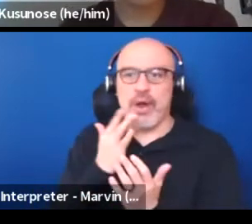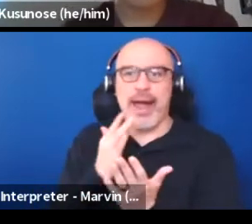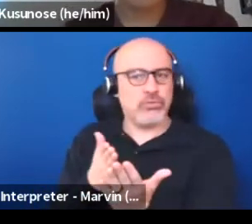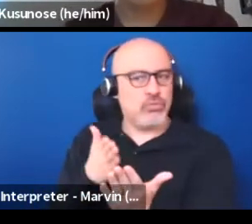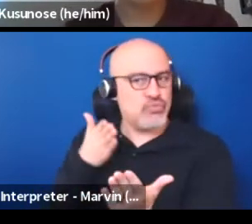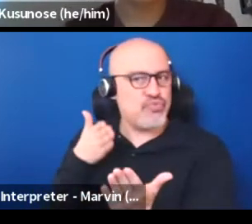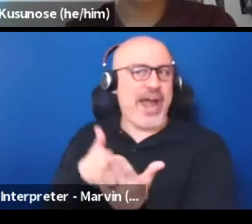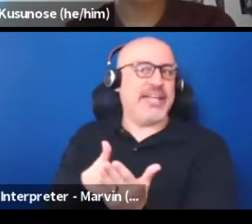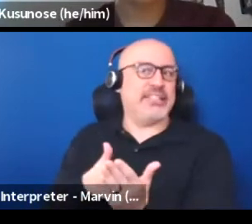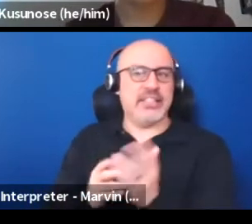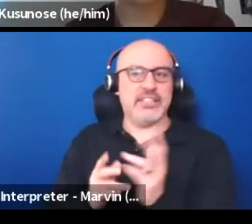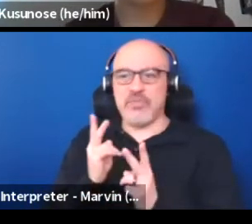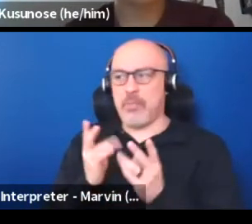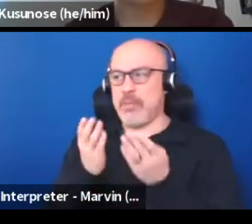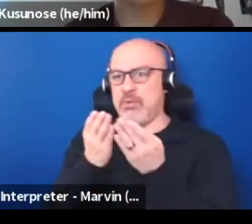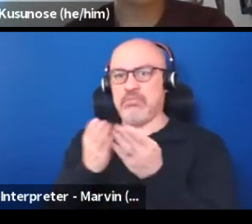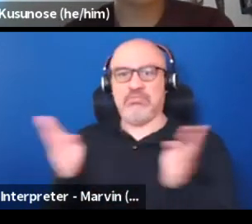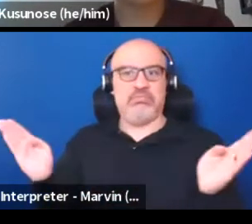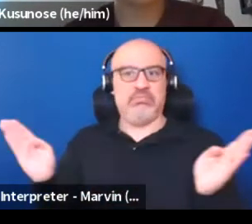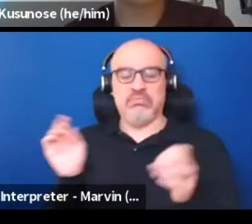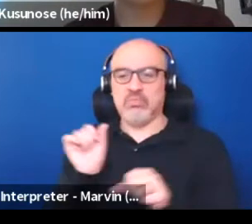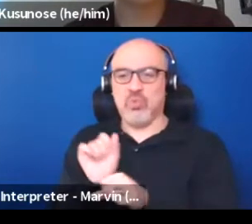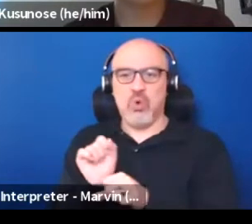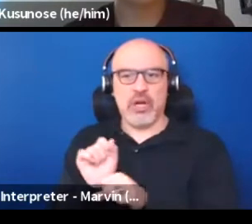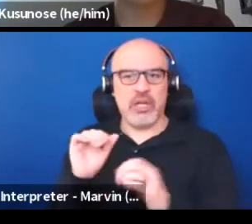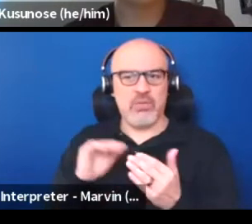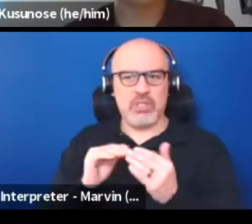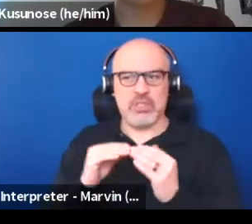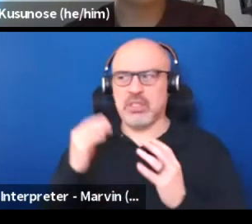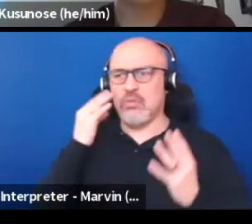of the global majority working for the city were experiencing.